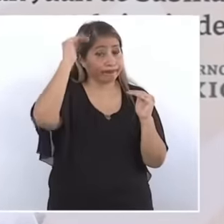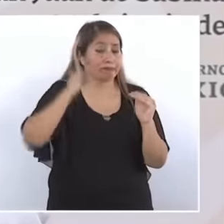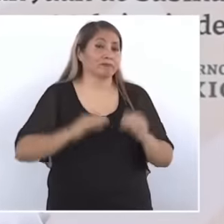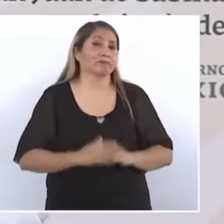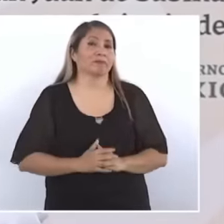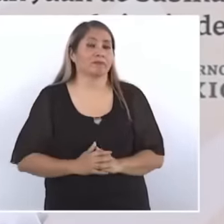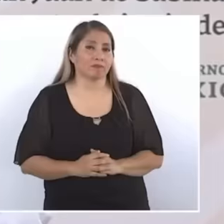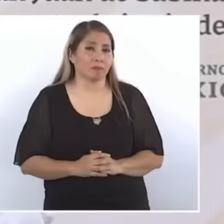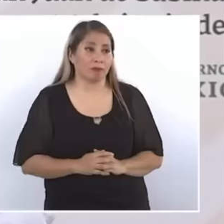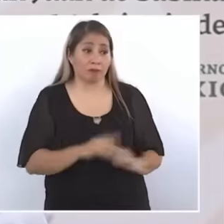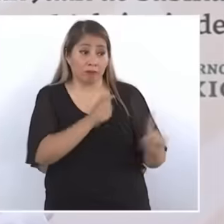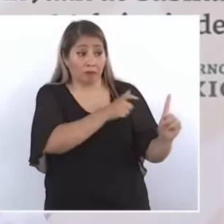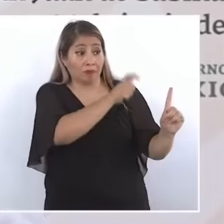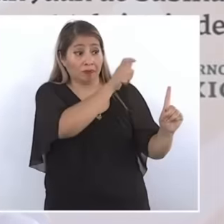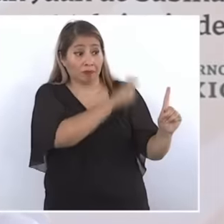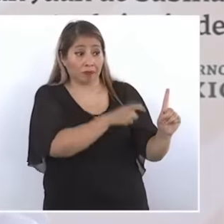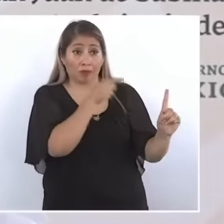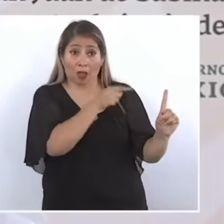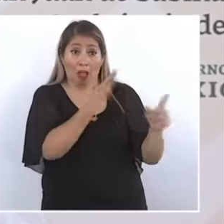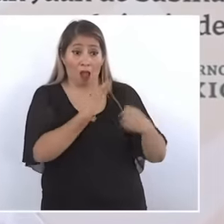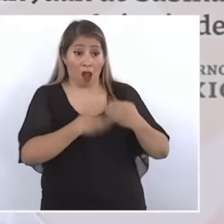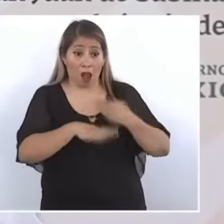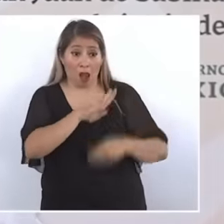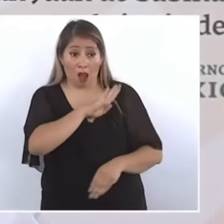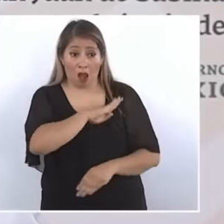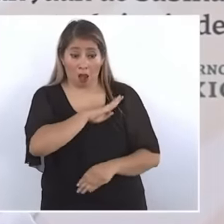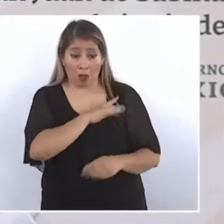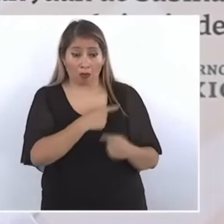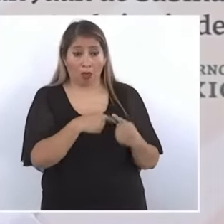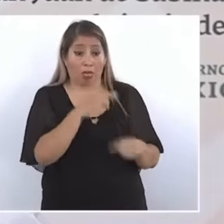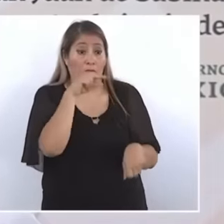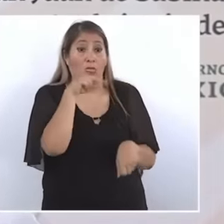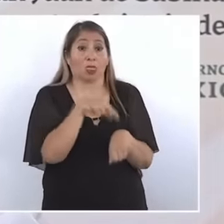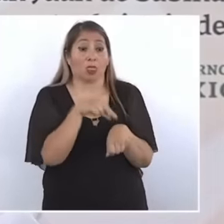and is a doctor